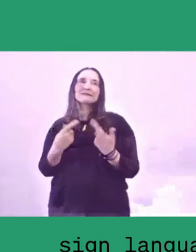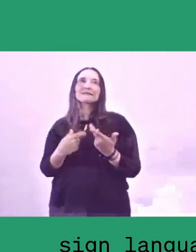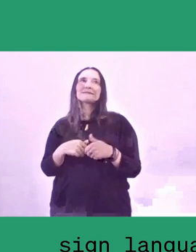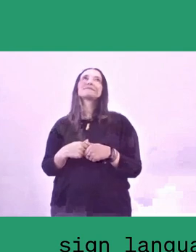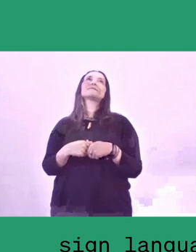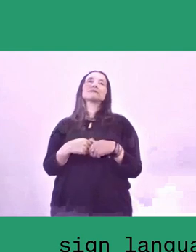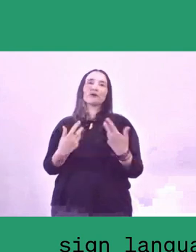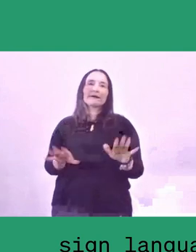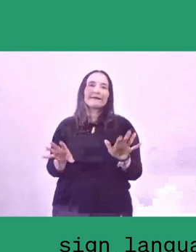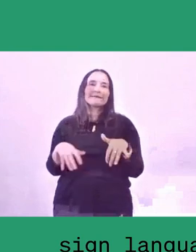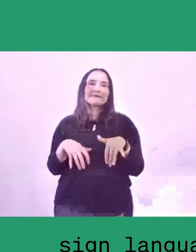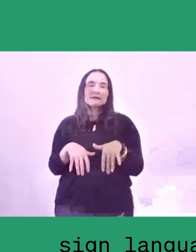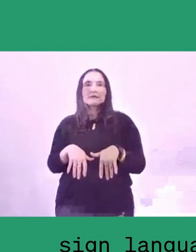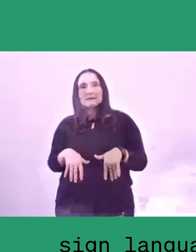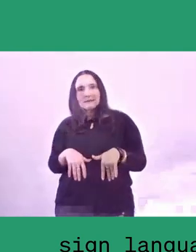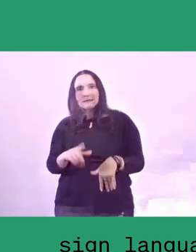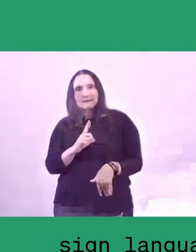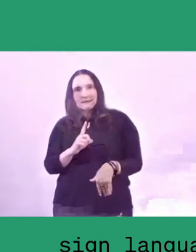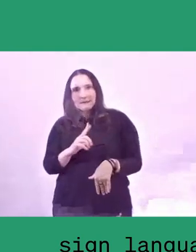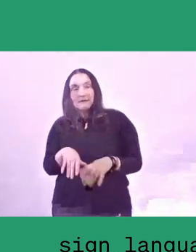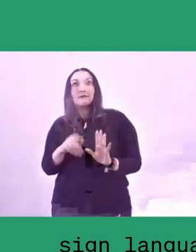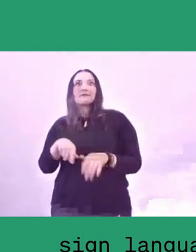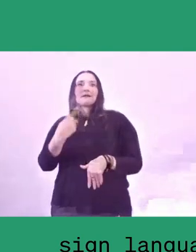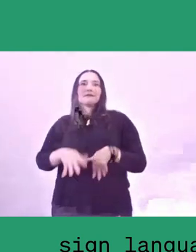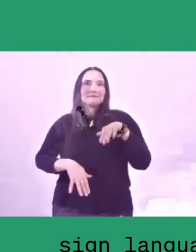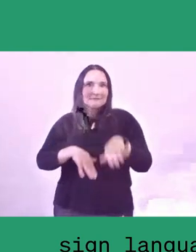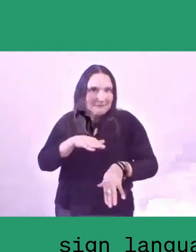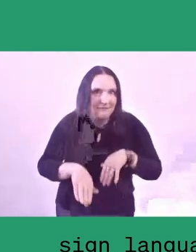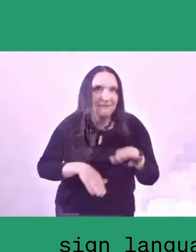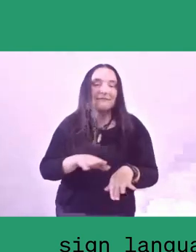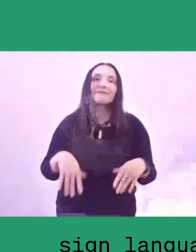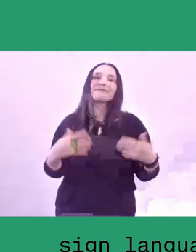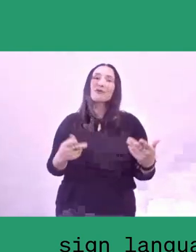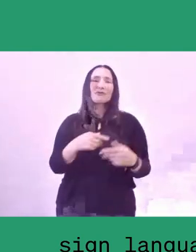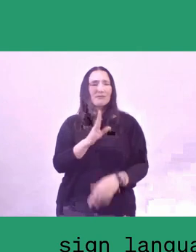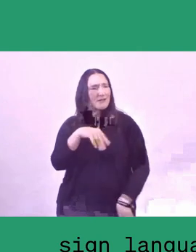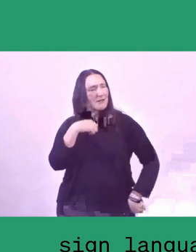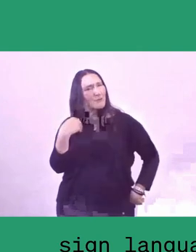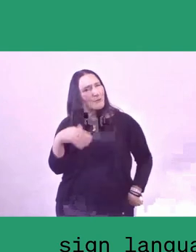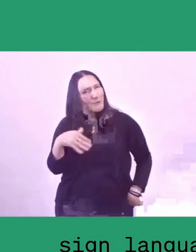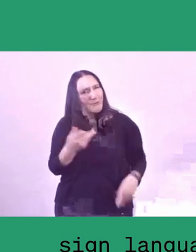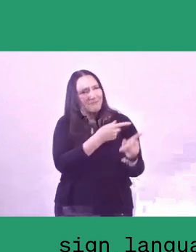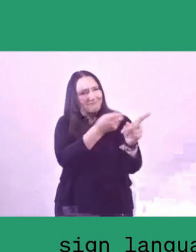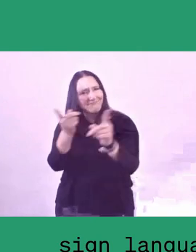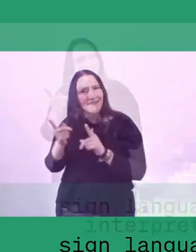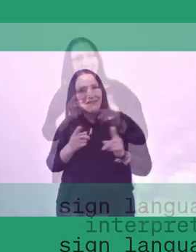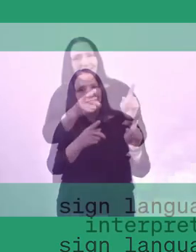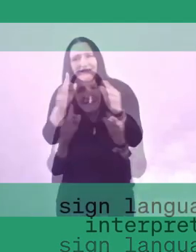how tough and how full of spirit these kampung activities are. Thank you.